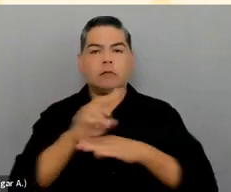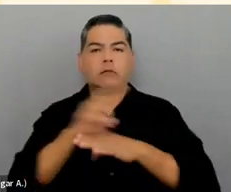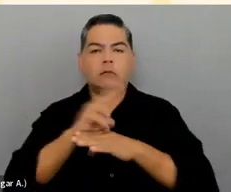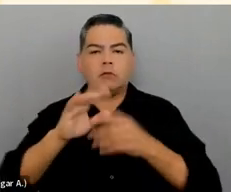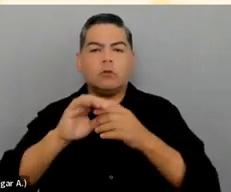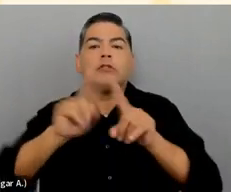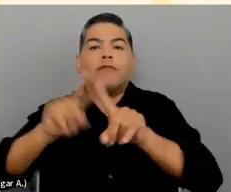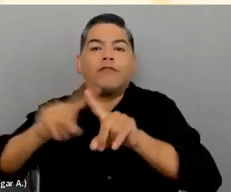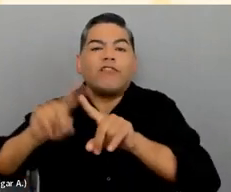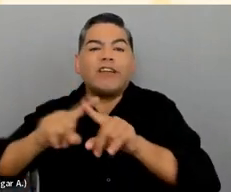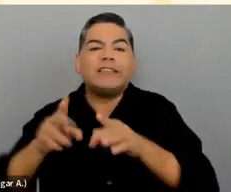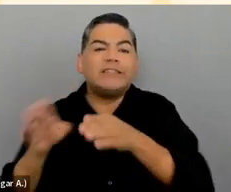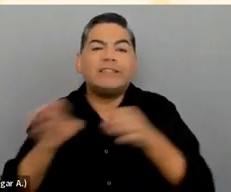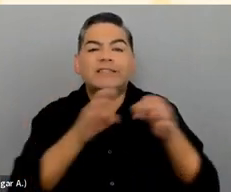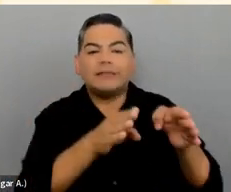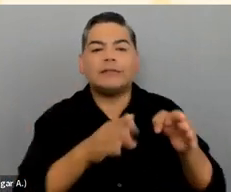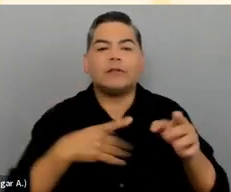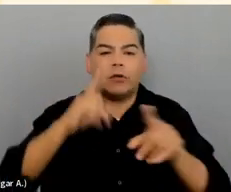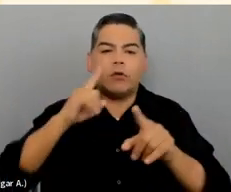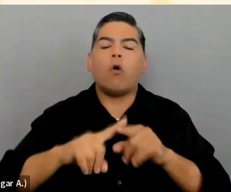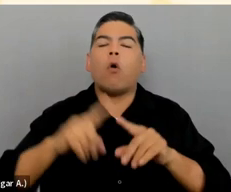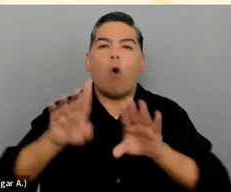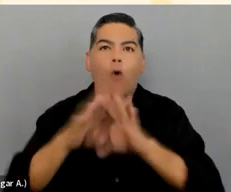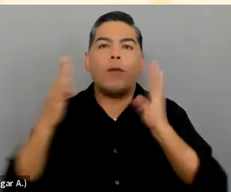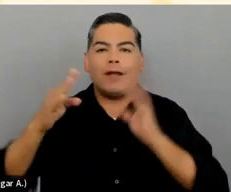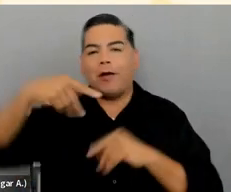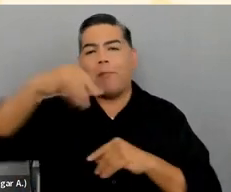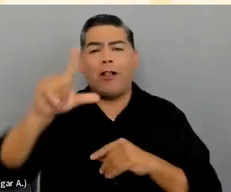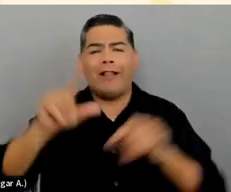We had the opening poll with Mentimeter, which failed, but it was an attempt.